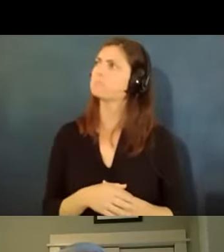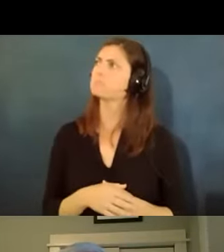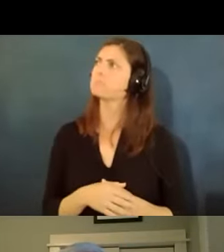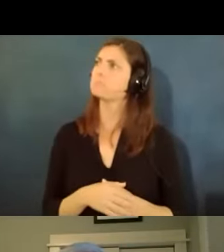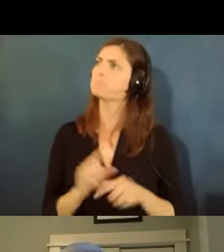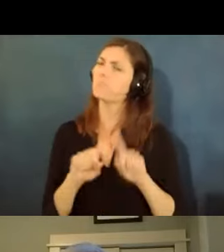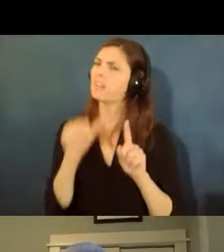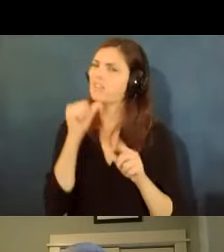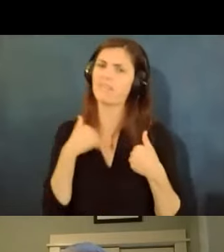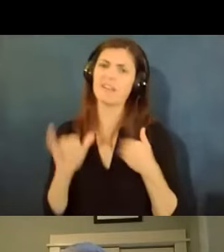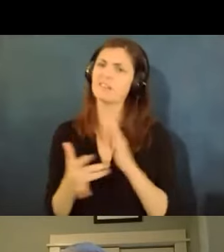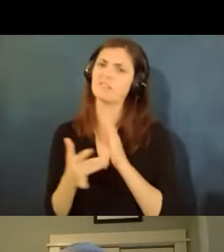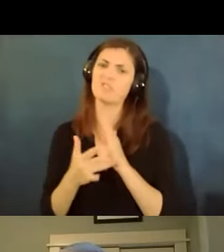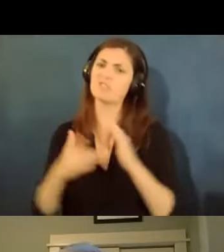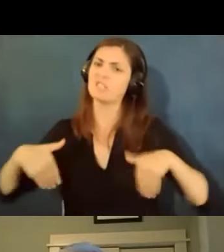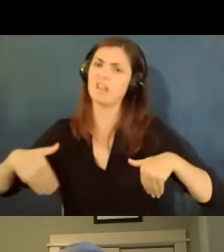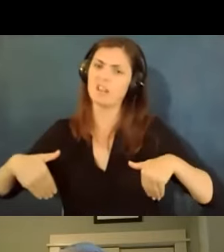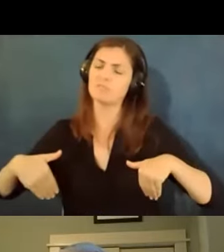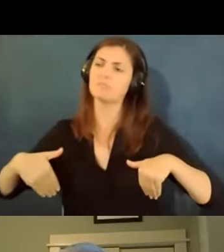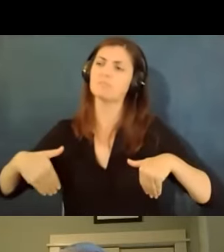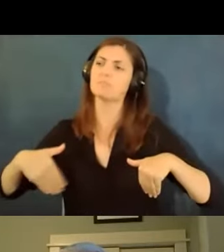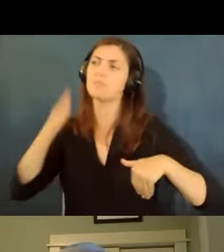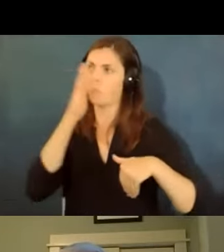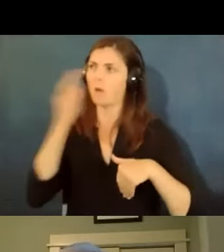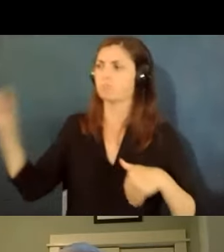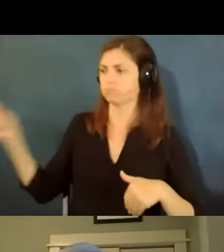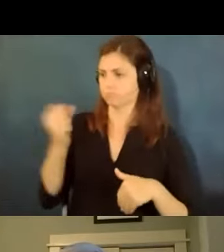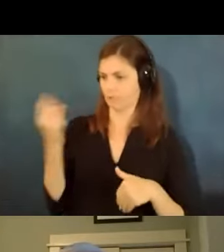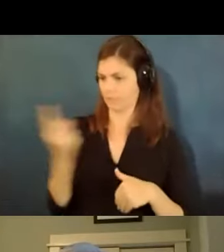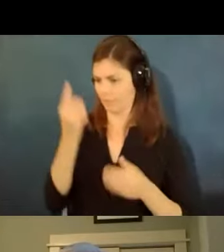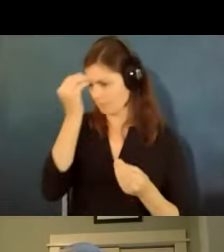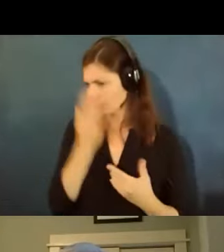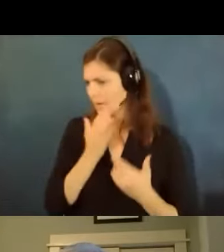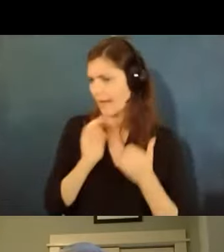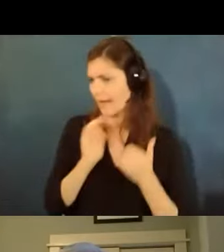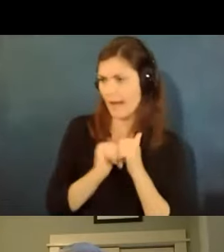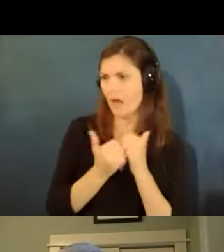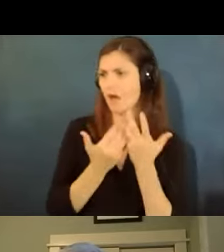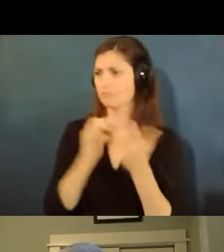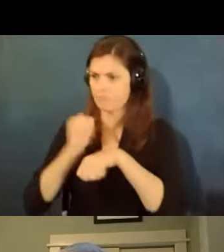that tech yet so we're going to bring in someone to tell us what we need to tell us how to make